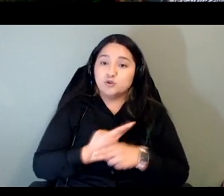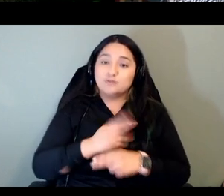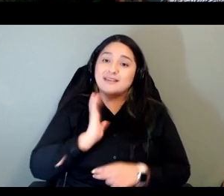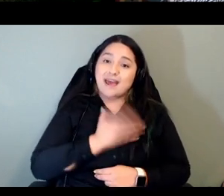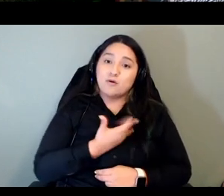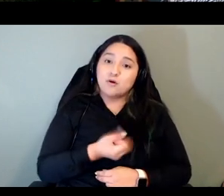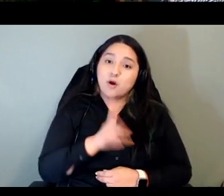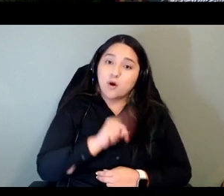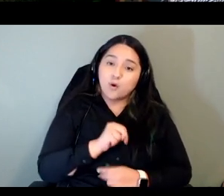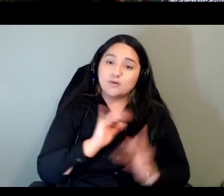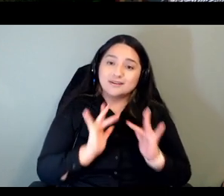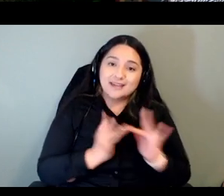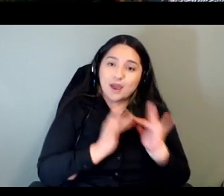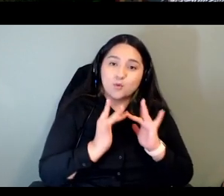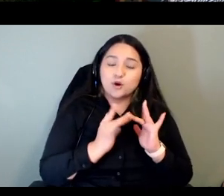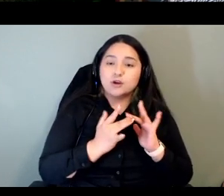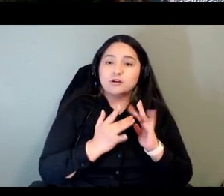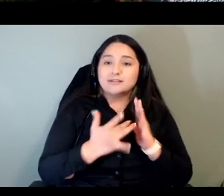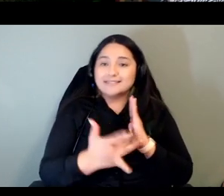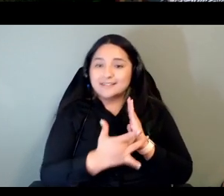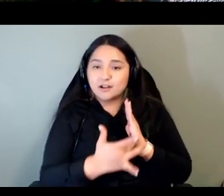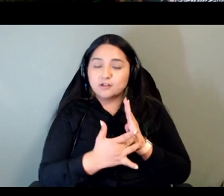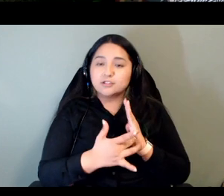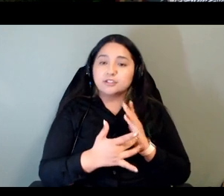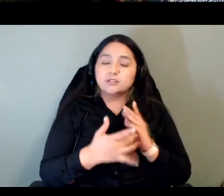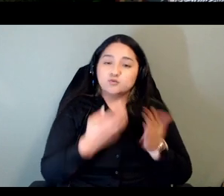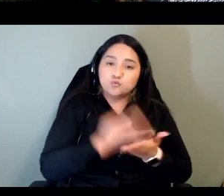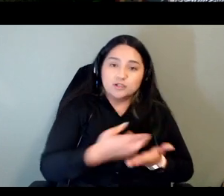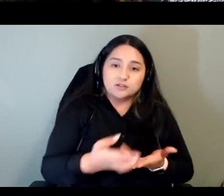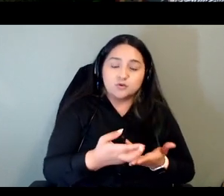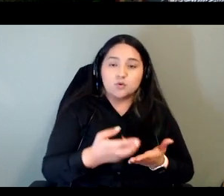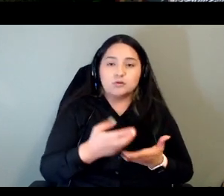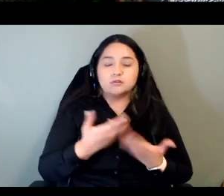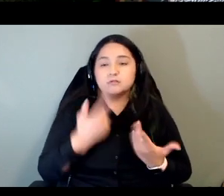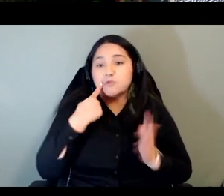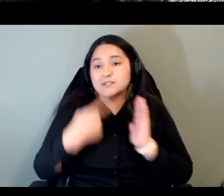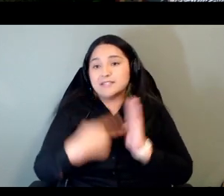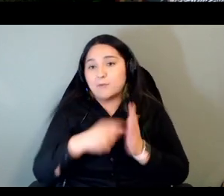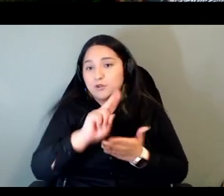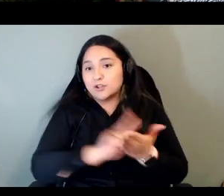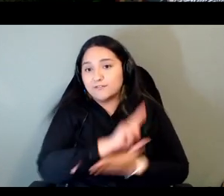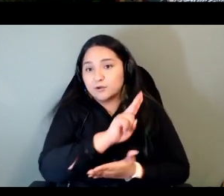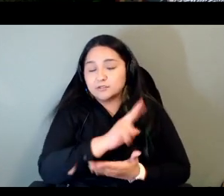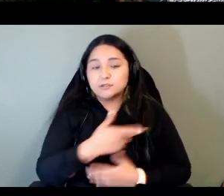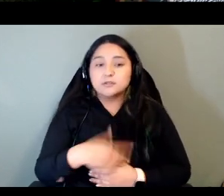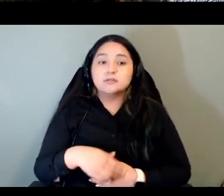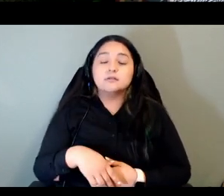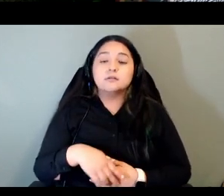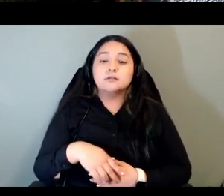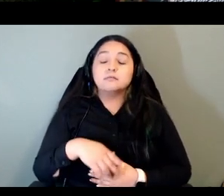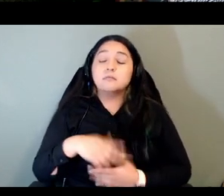in the places that we work the universities and then thinking of in locating funds learning